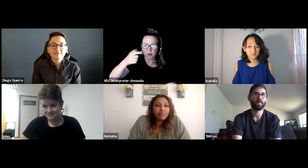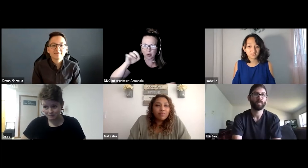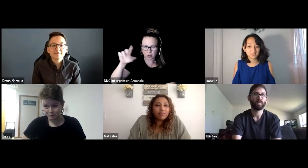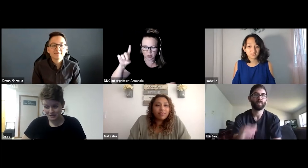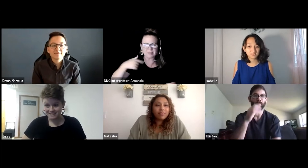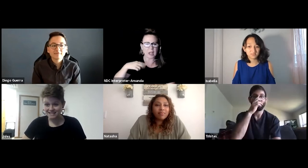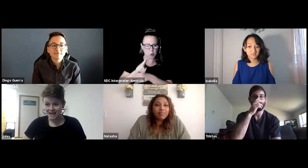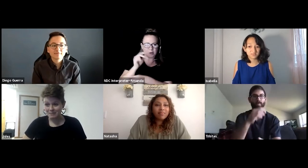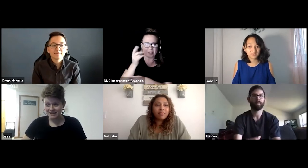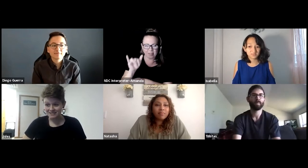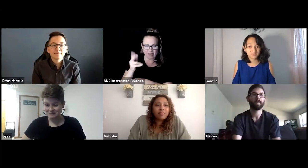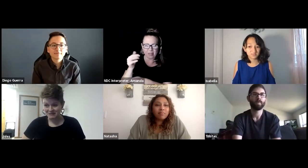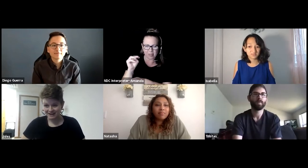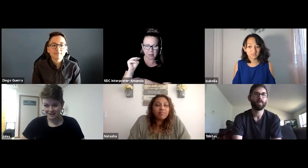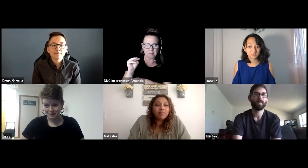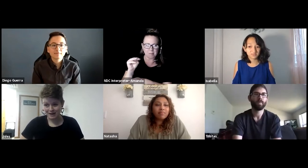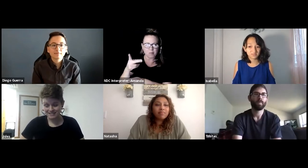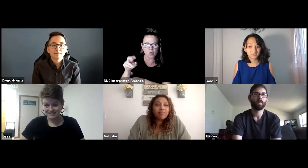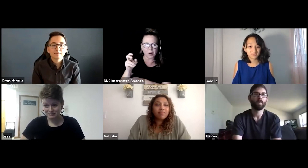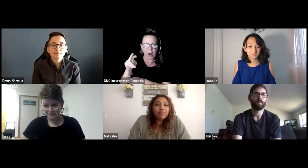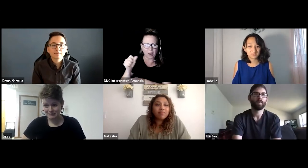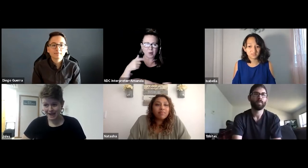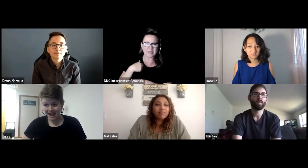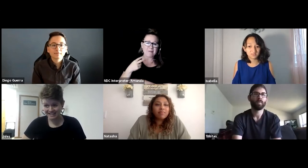I'm voicing today because my arthritis is really bad.